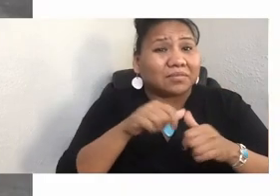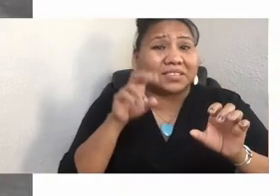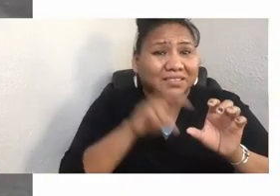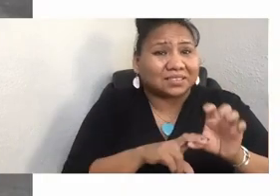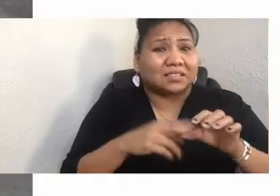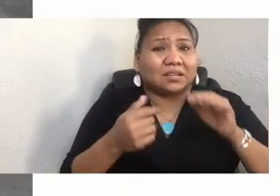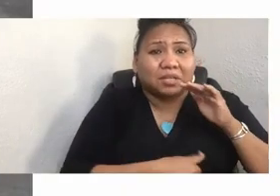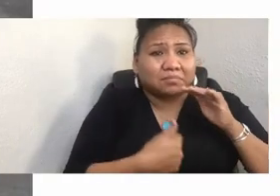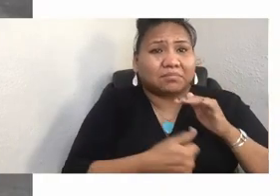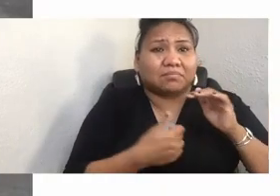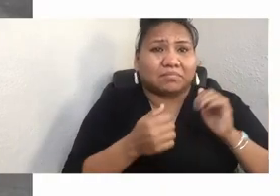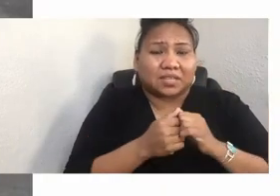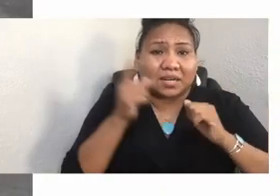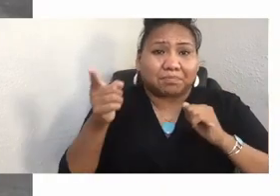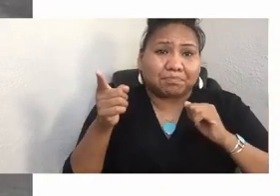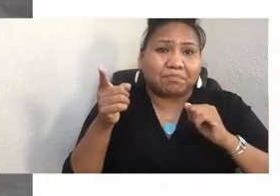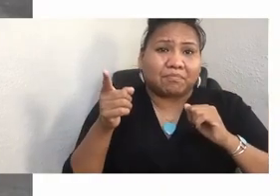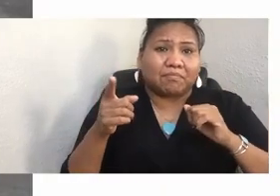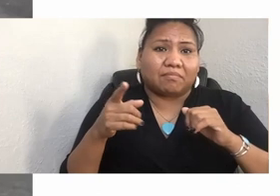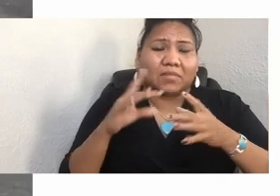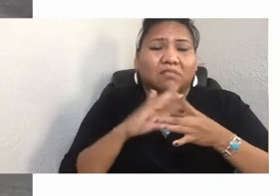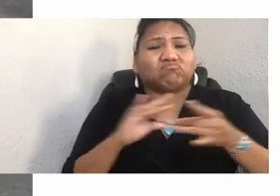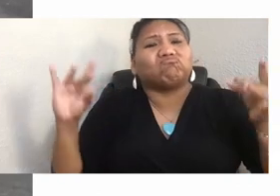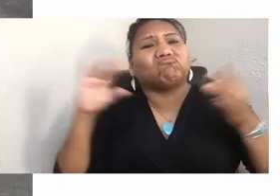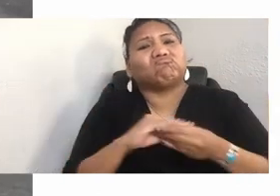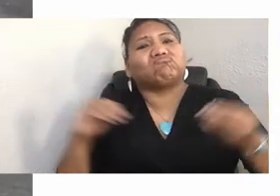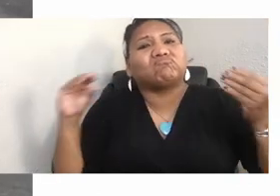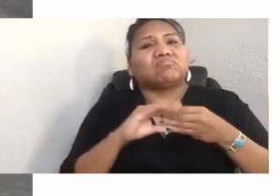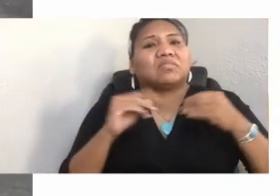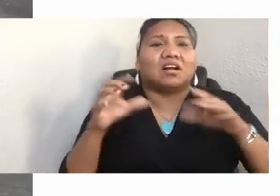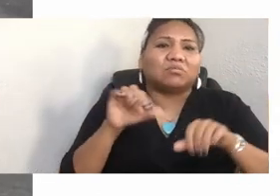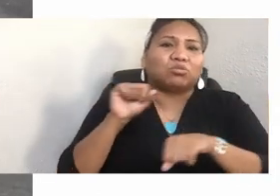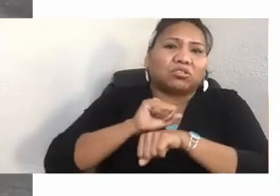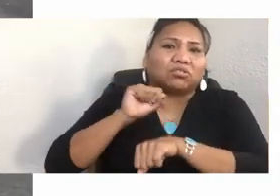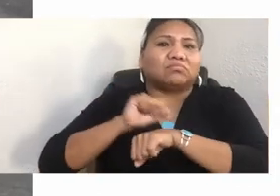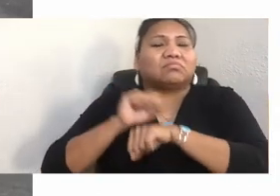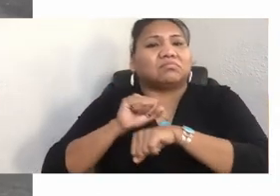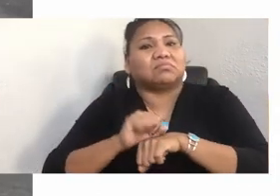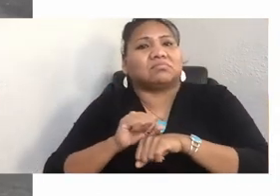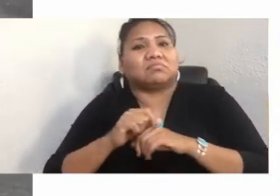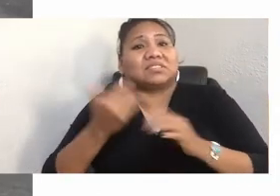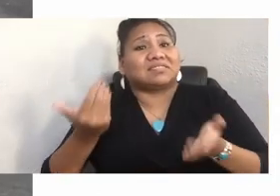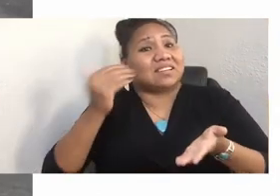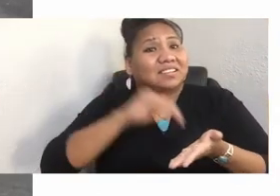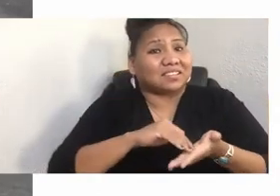And I gave the regular spiel, and he repeated the question. He said, yes, but why, exactly?